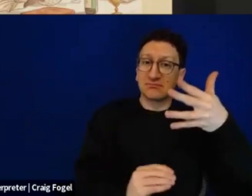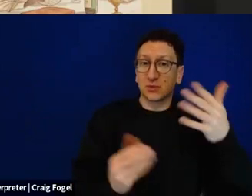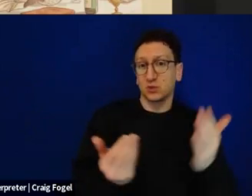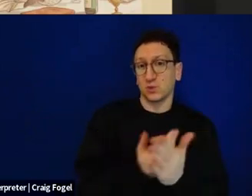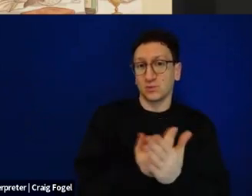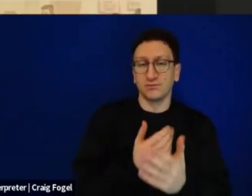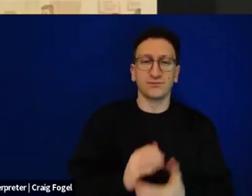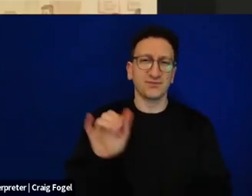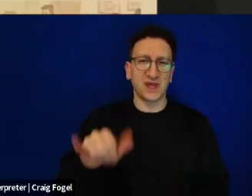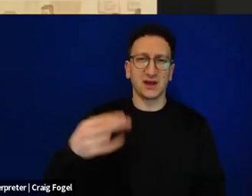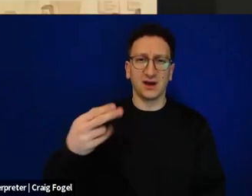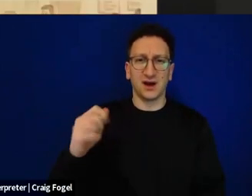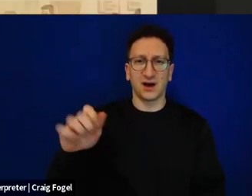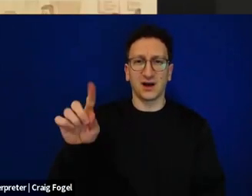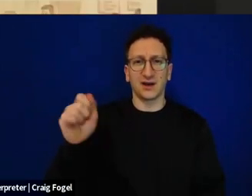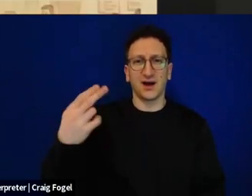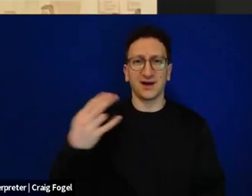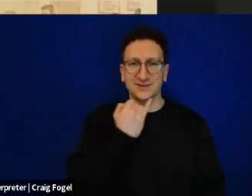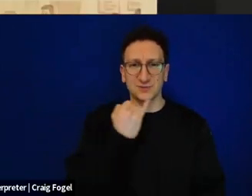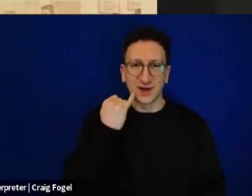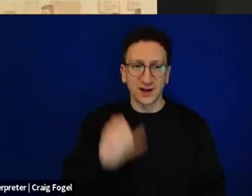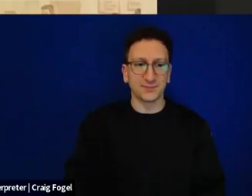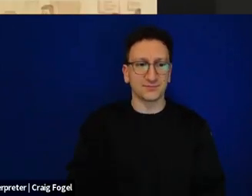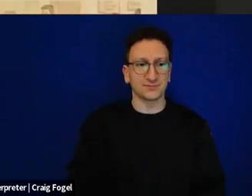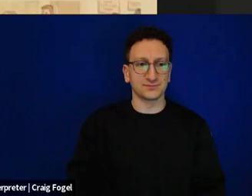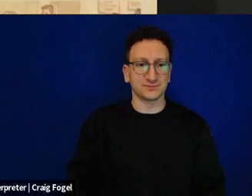And as many of you might know, it's part of a growing family of Haggadot.